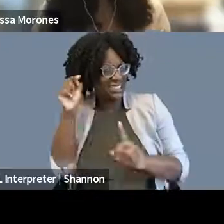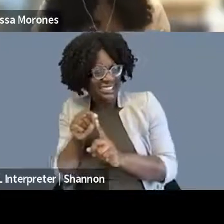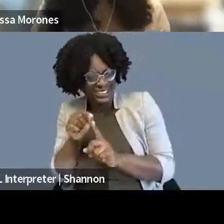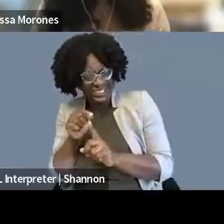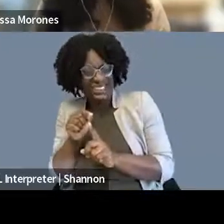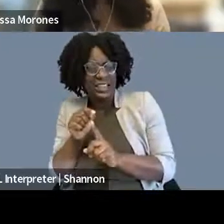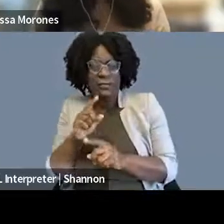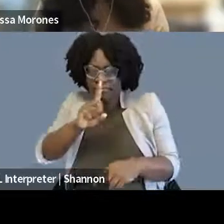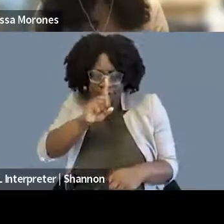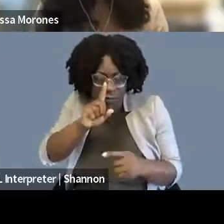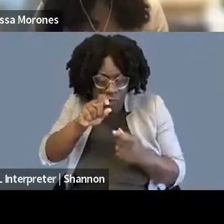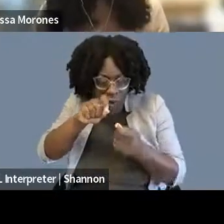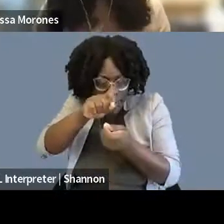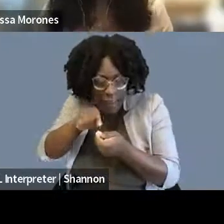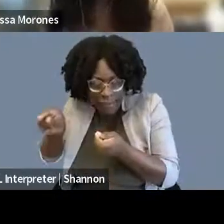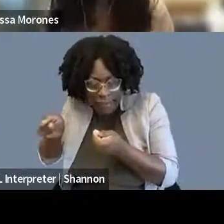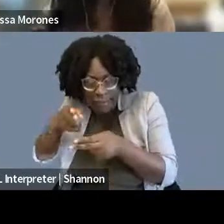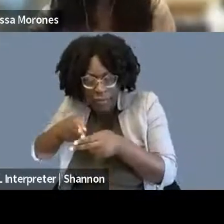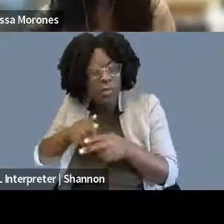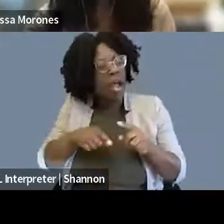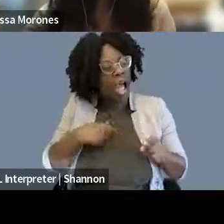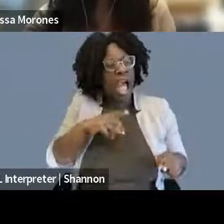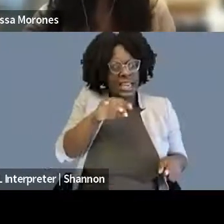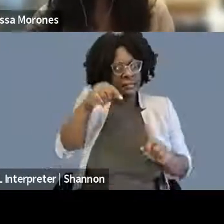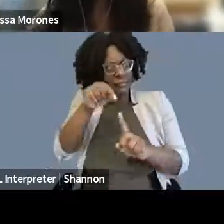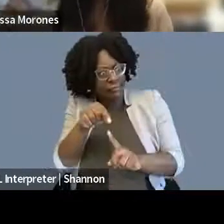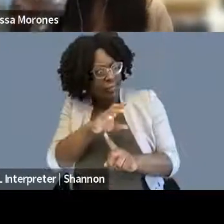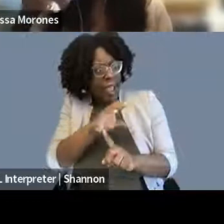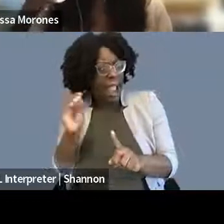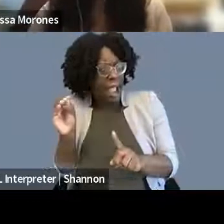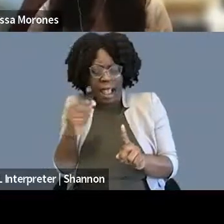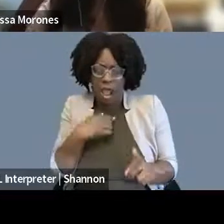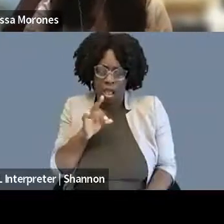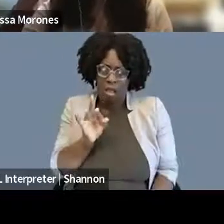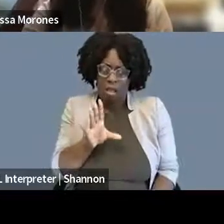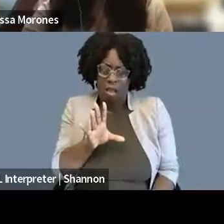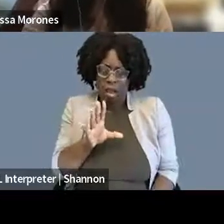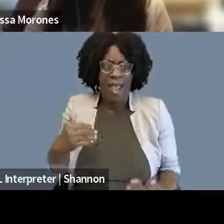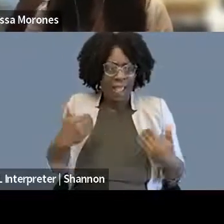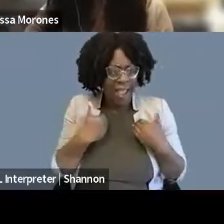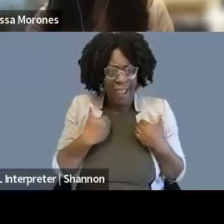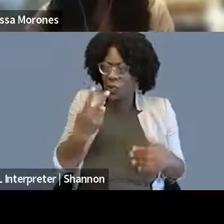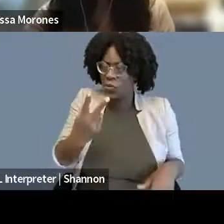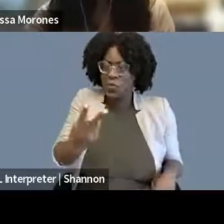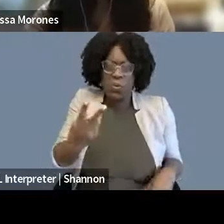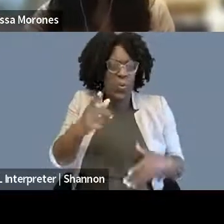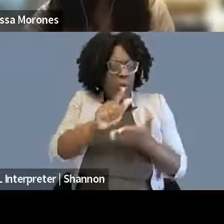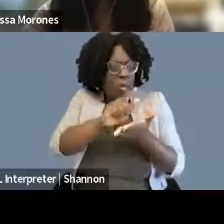I have wasted a summer, like, you know, I only have these two precious law school summers to ever get experiences and, anyway, yeah,